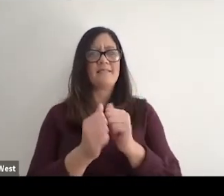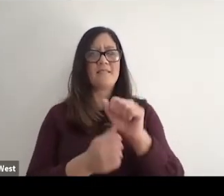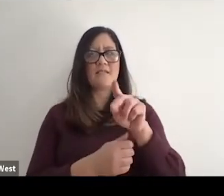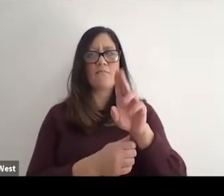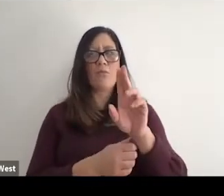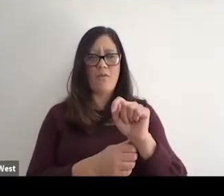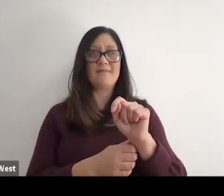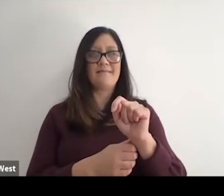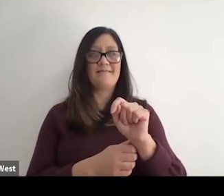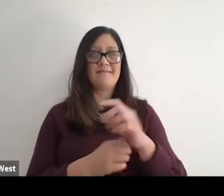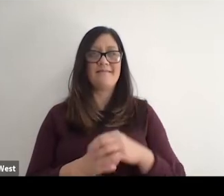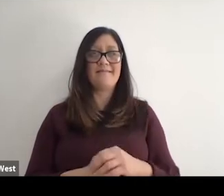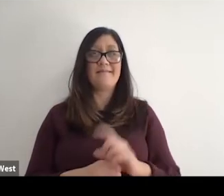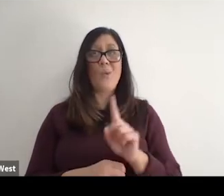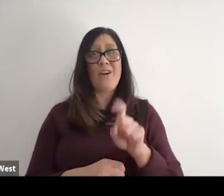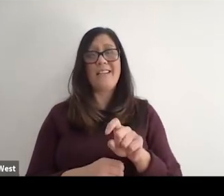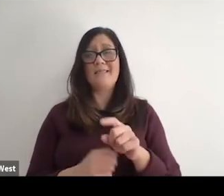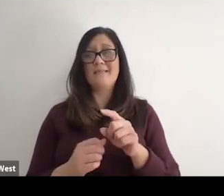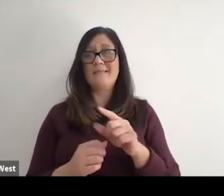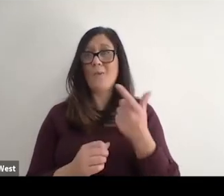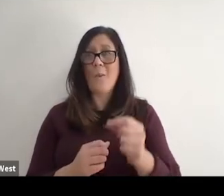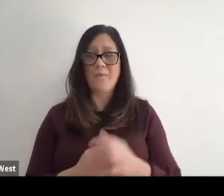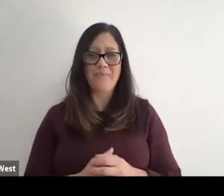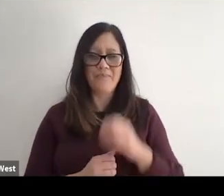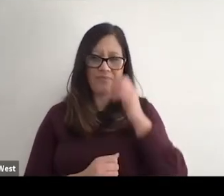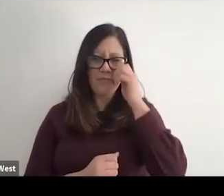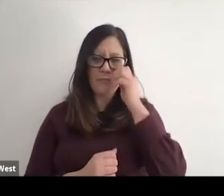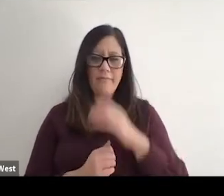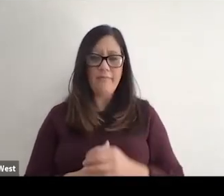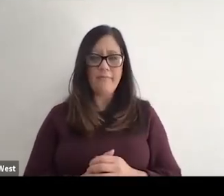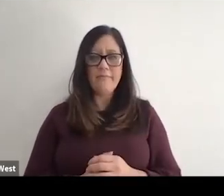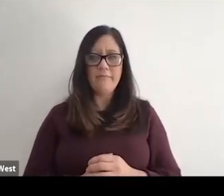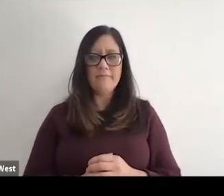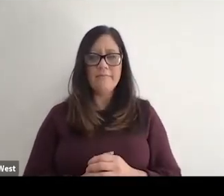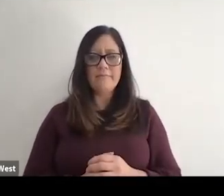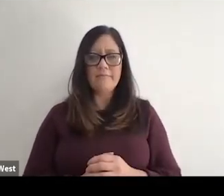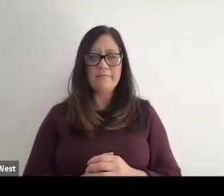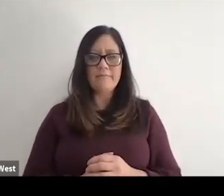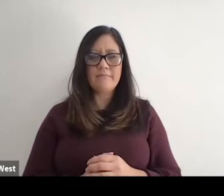To where it needs to go. So.